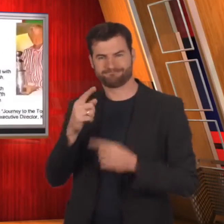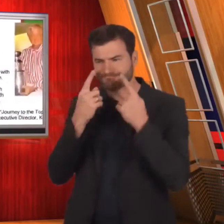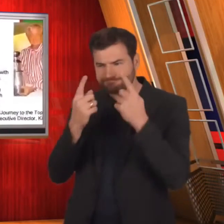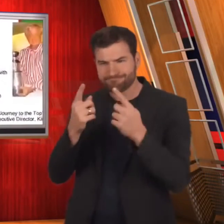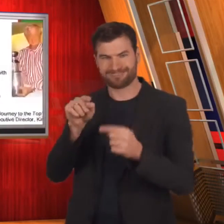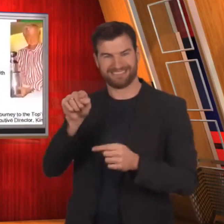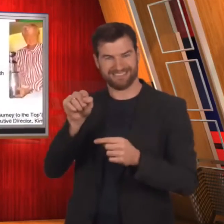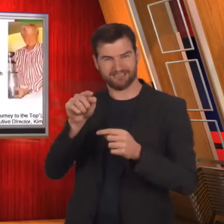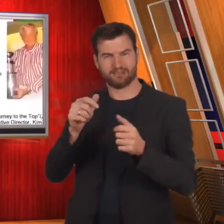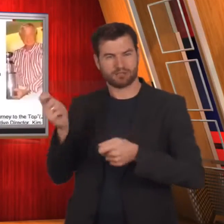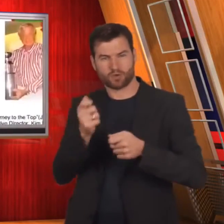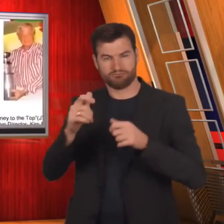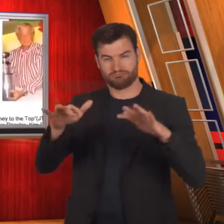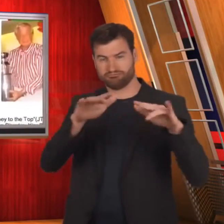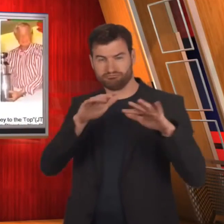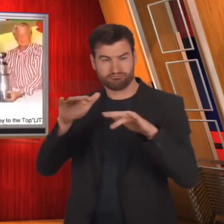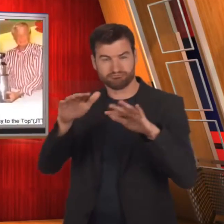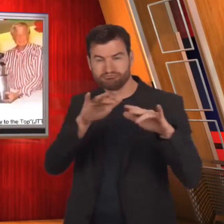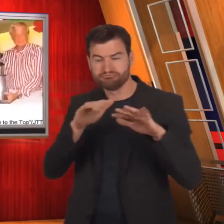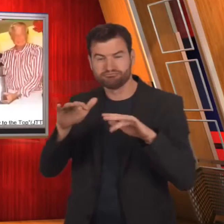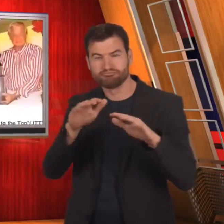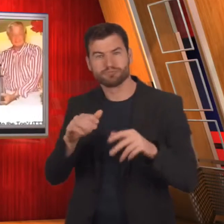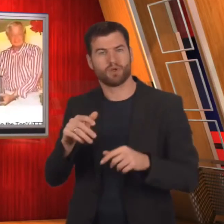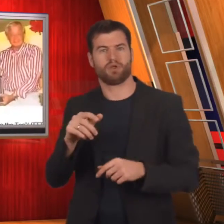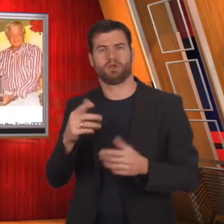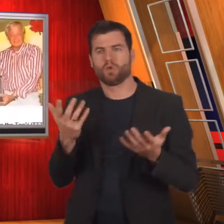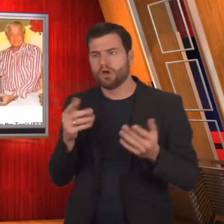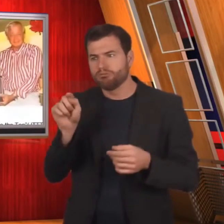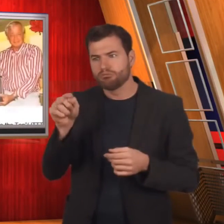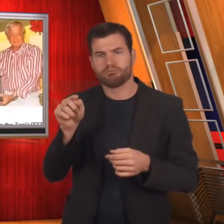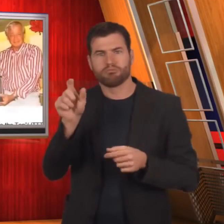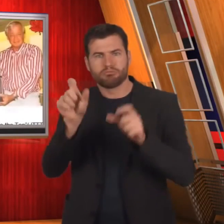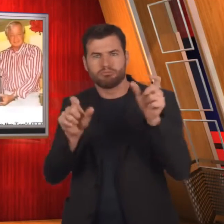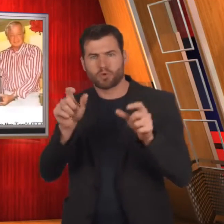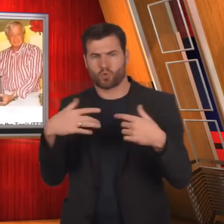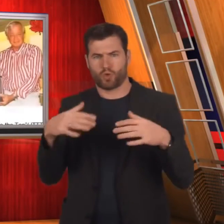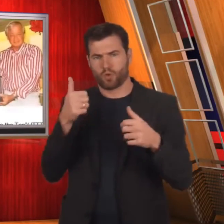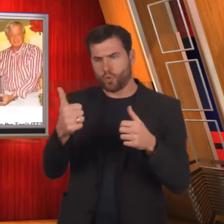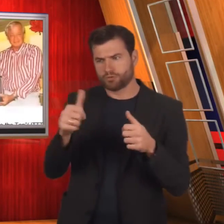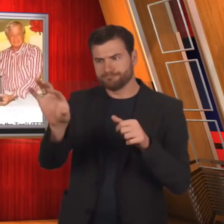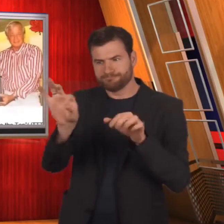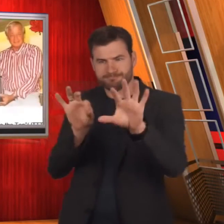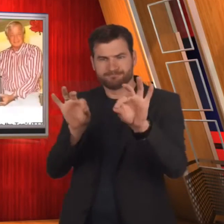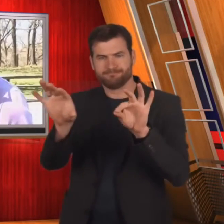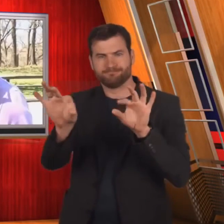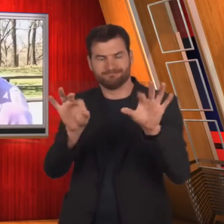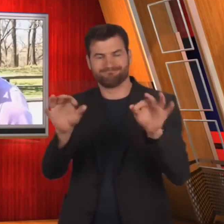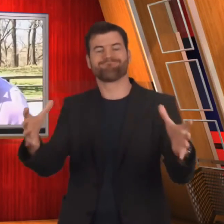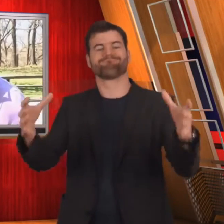will be scouting the players in the tournament